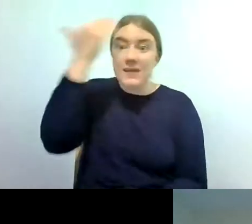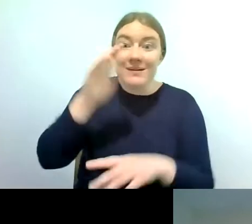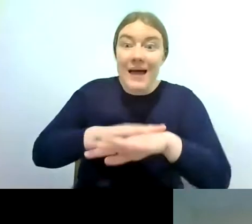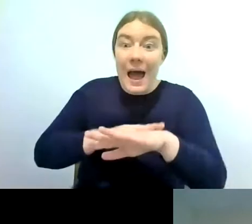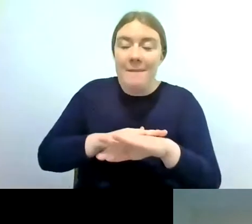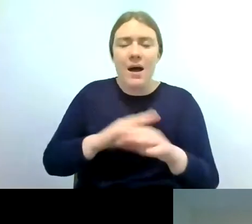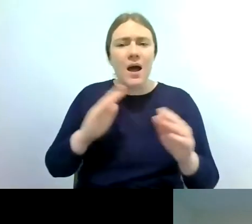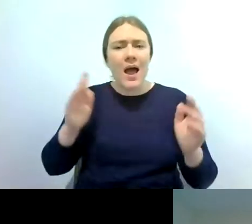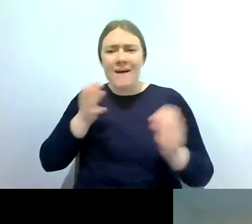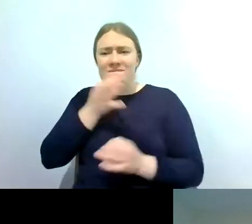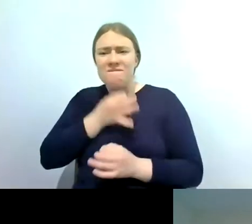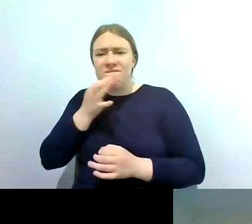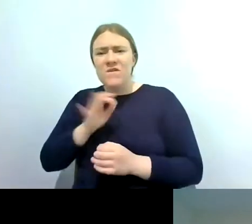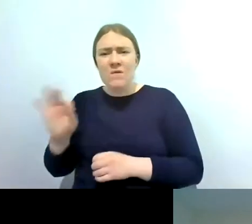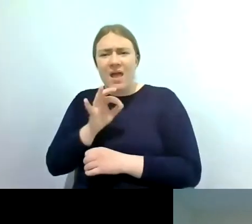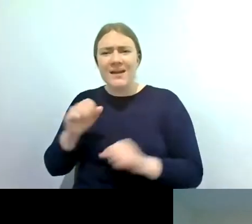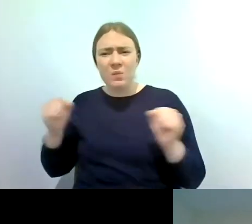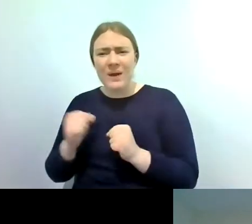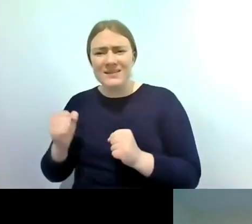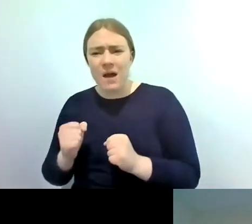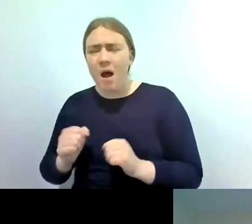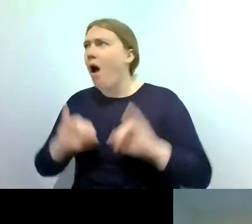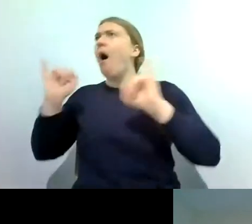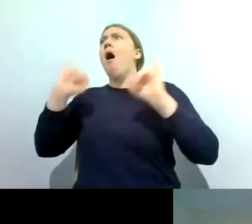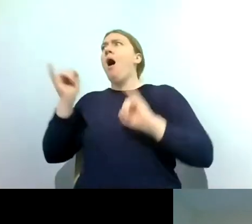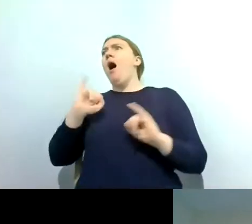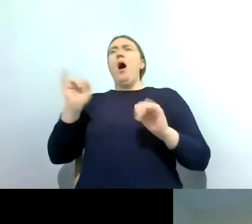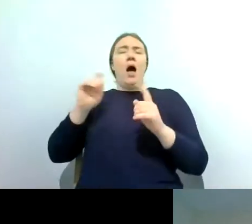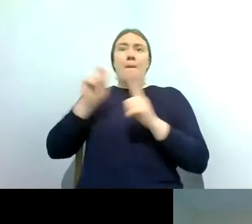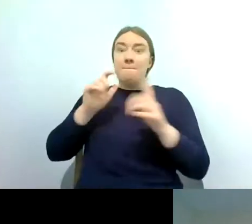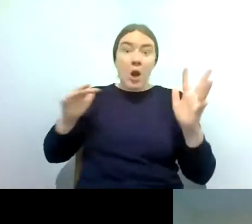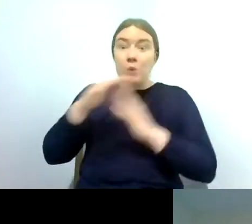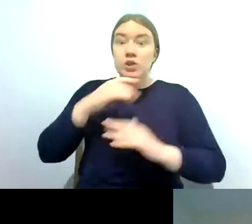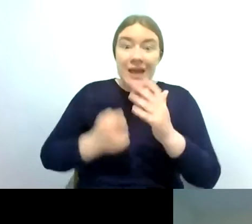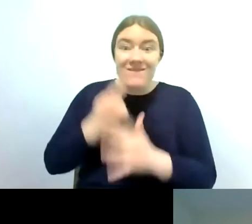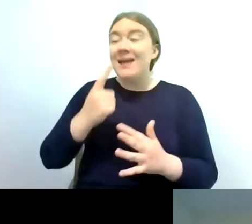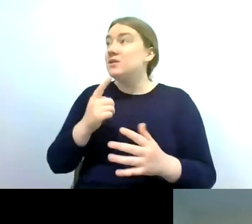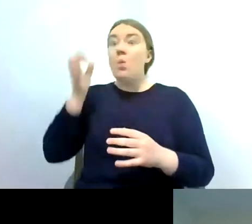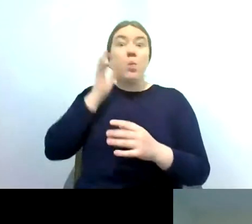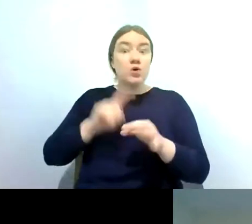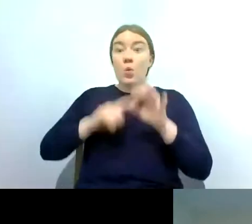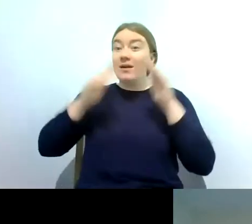indicate um a pollution event or a severe change in water quality it can be part of the natural